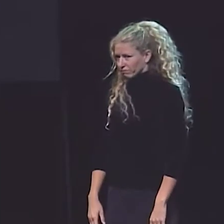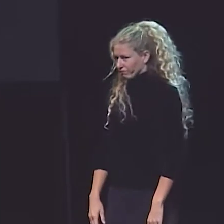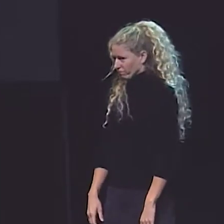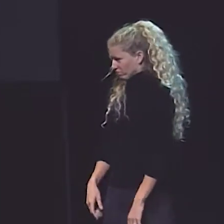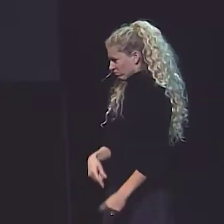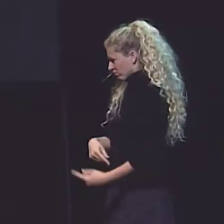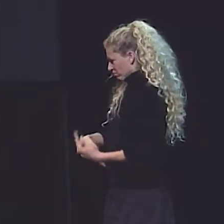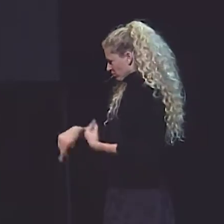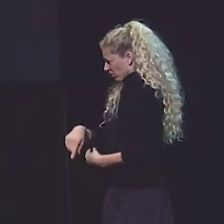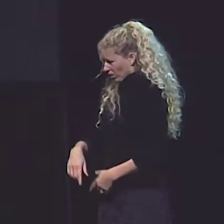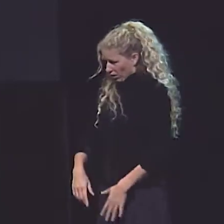SO, I TURNED AROUND.